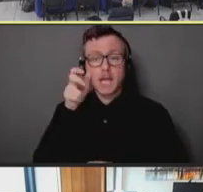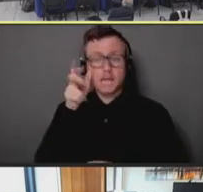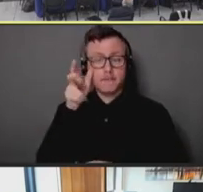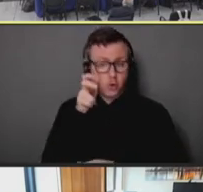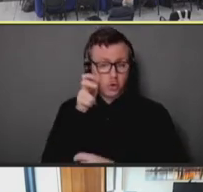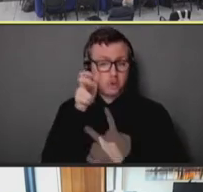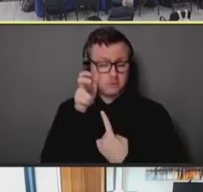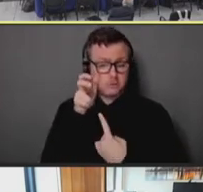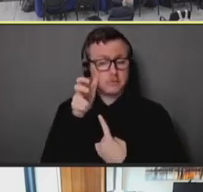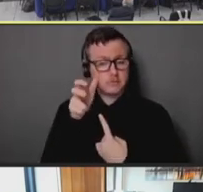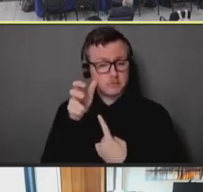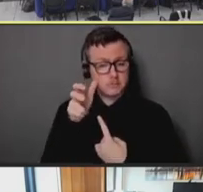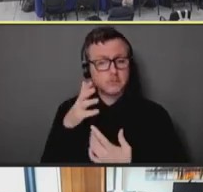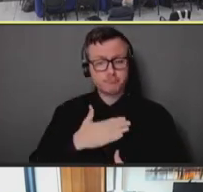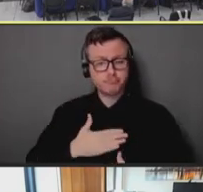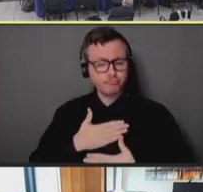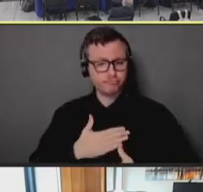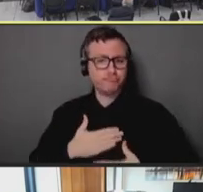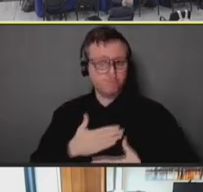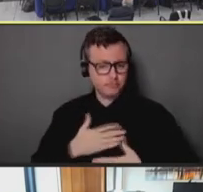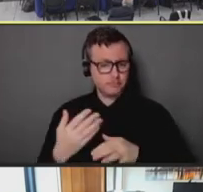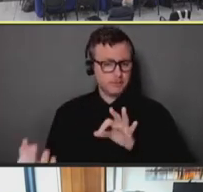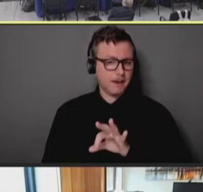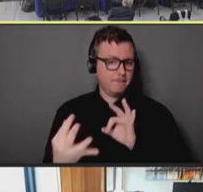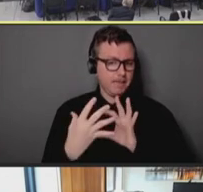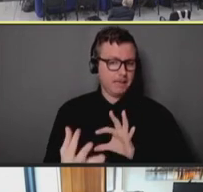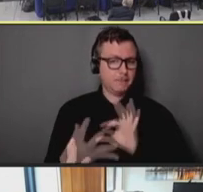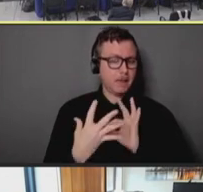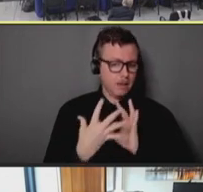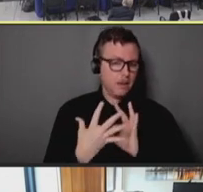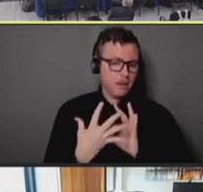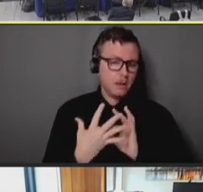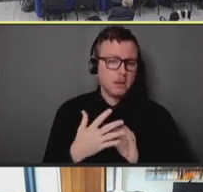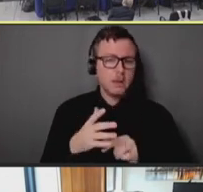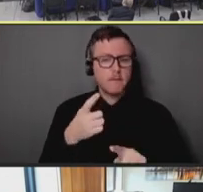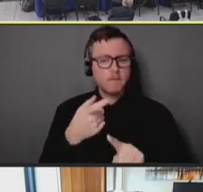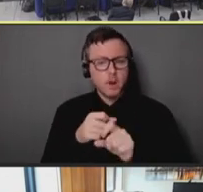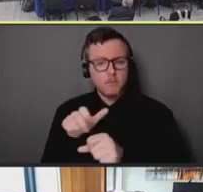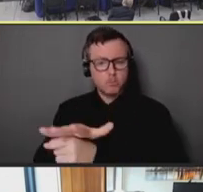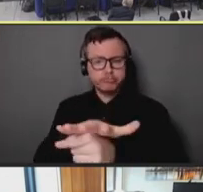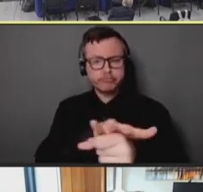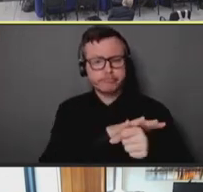and greatly appreciate, the feedback from the jurisdictions, on how difficult that process